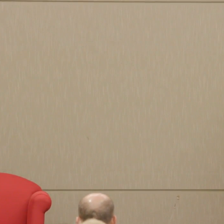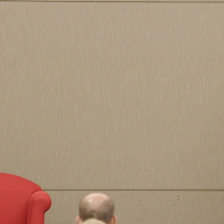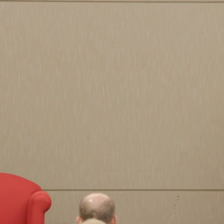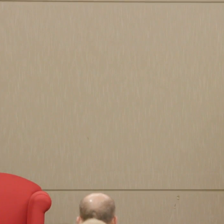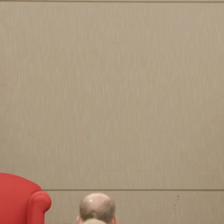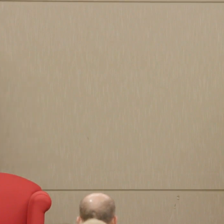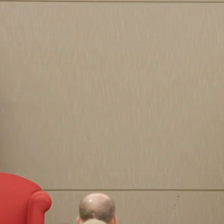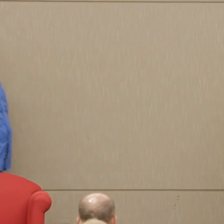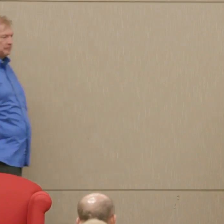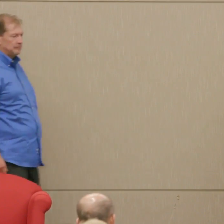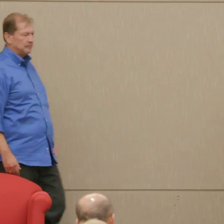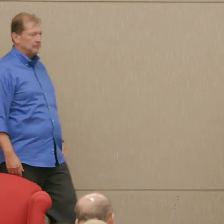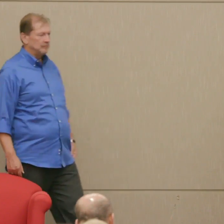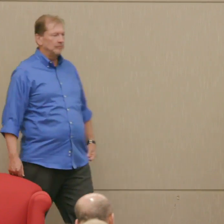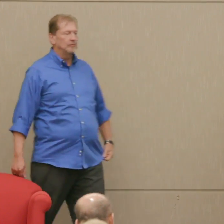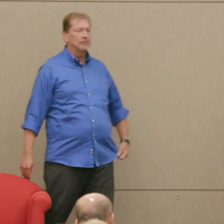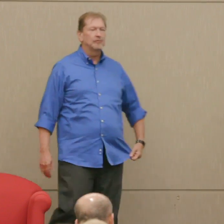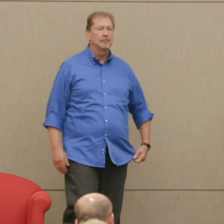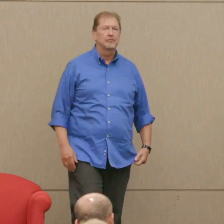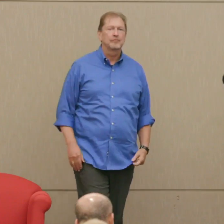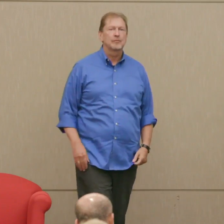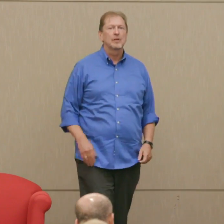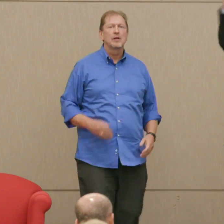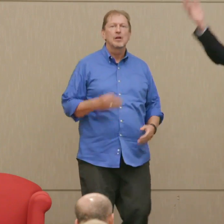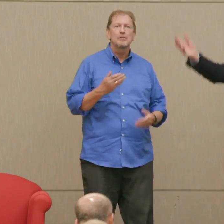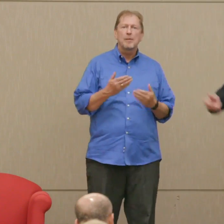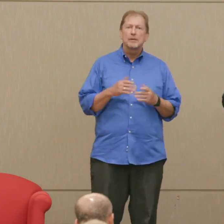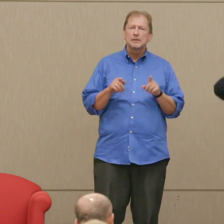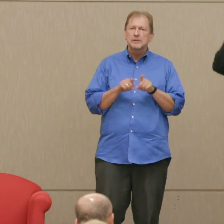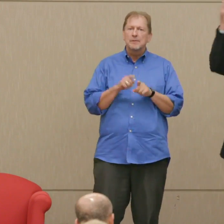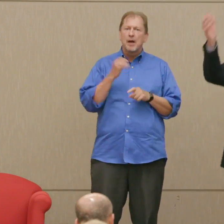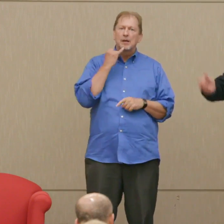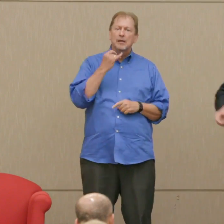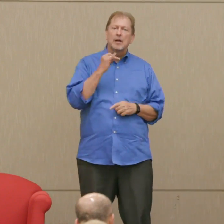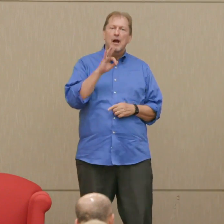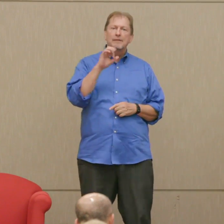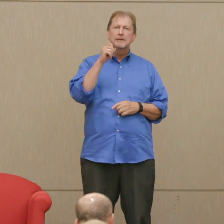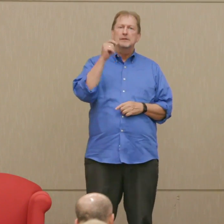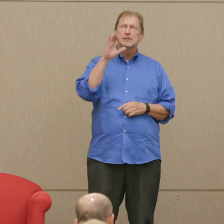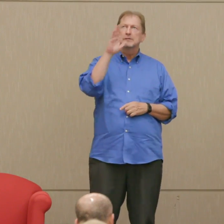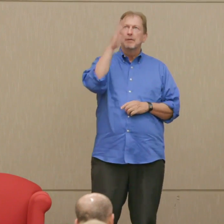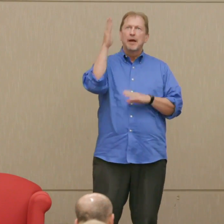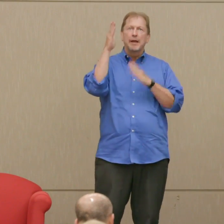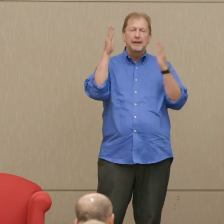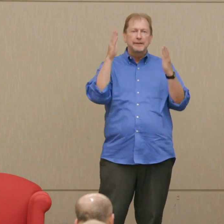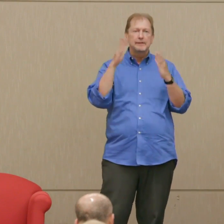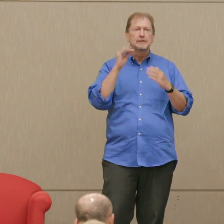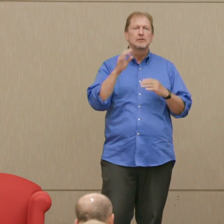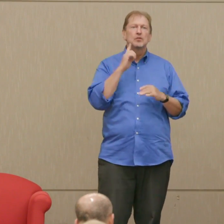just as much a kind of ideological thing, space, Buck Rogers, make America great again